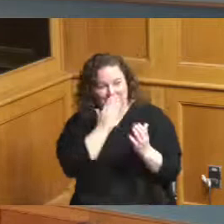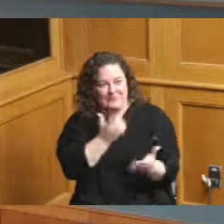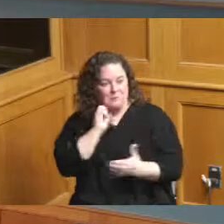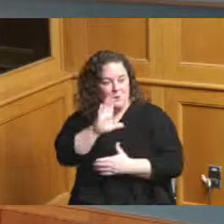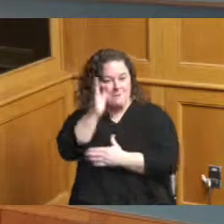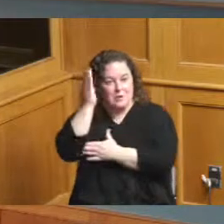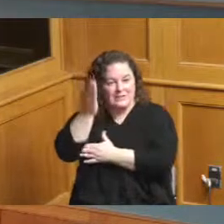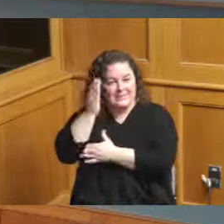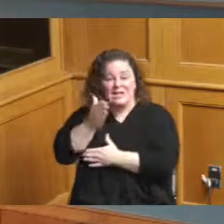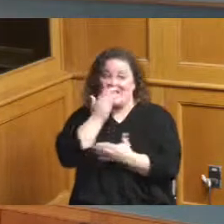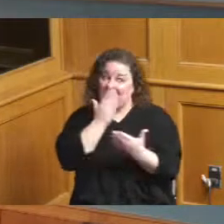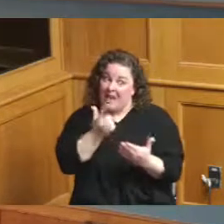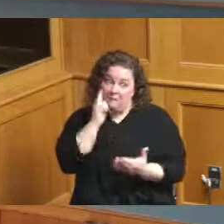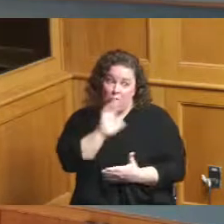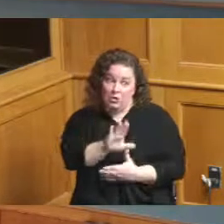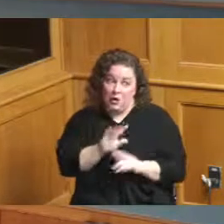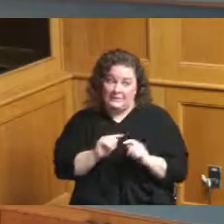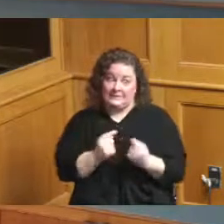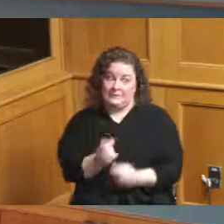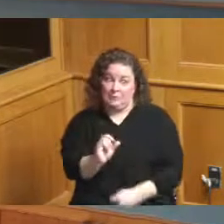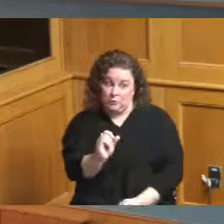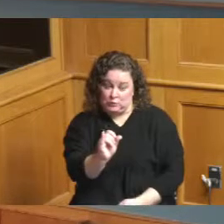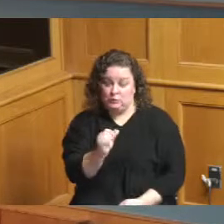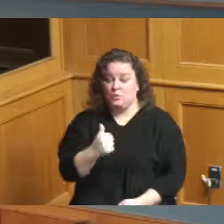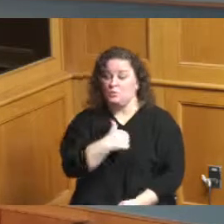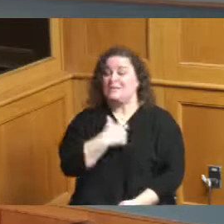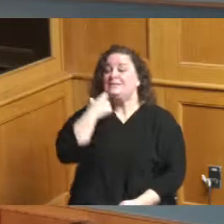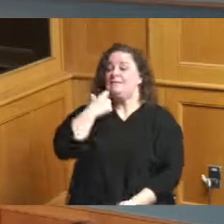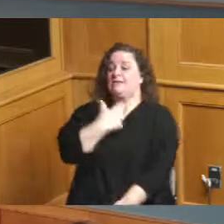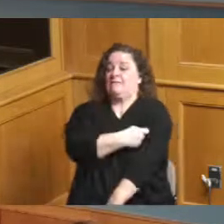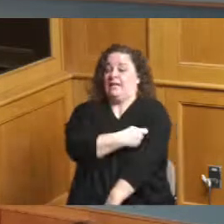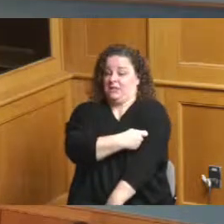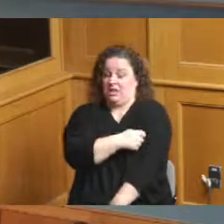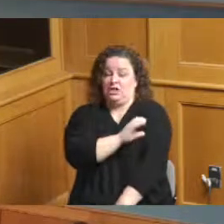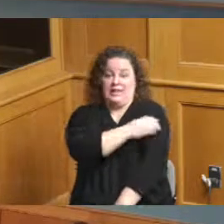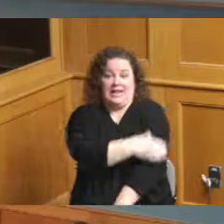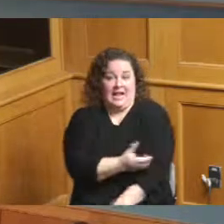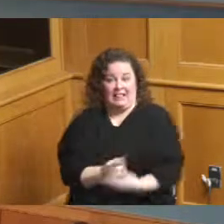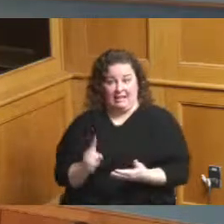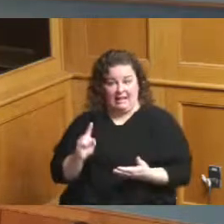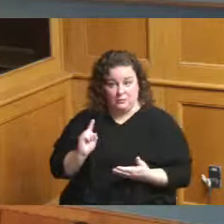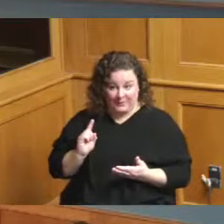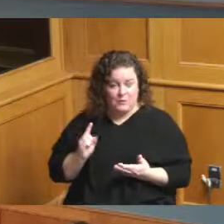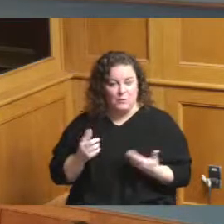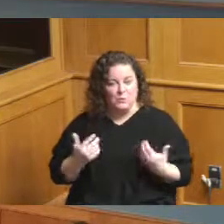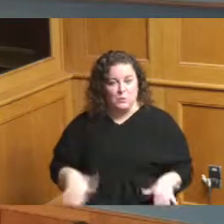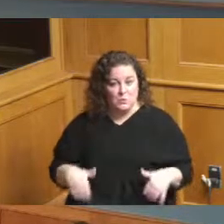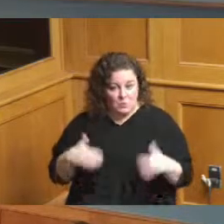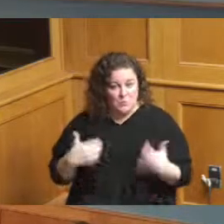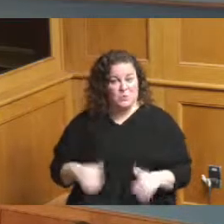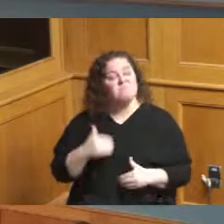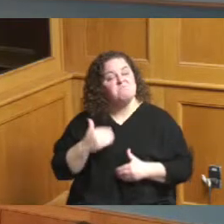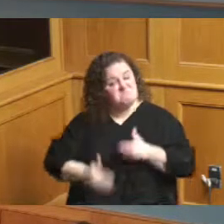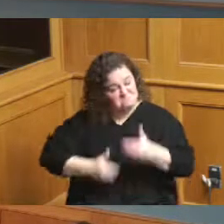thanks to your team we did have the vaccination clinic here last week it went it went well and